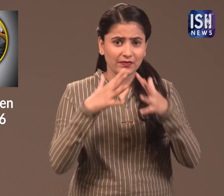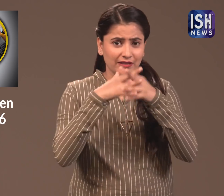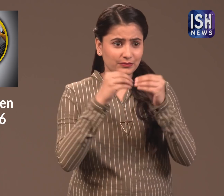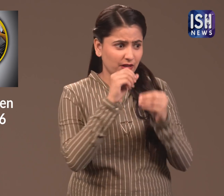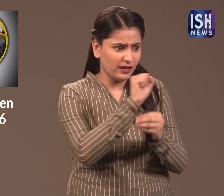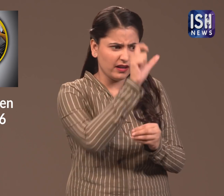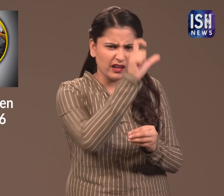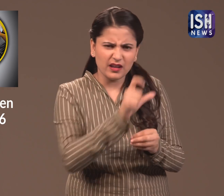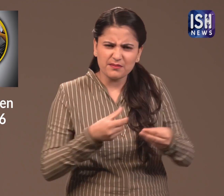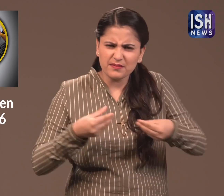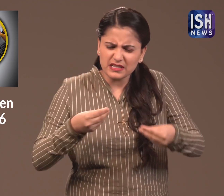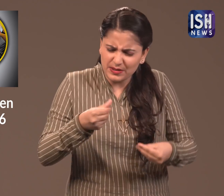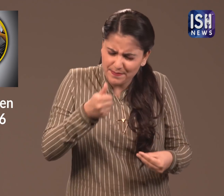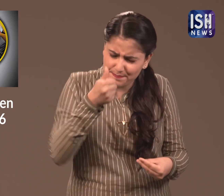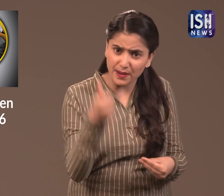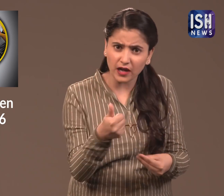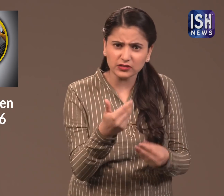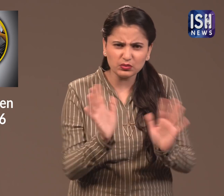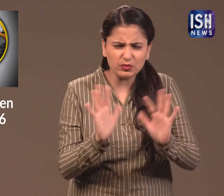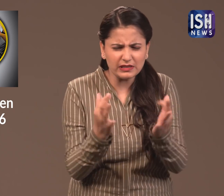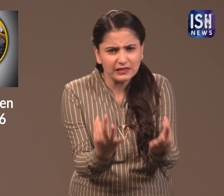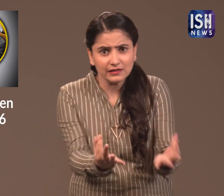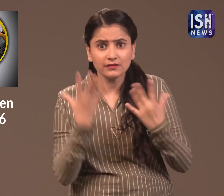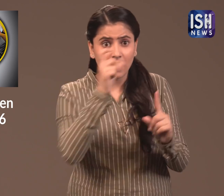Warren Buffet is not good but rather he is an excellent in business.